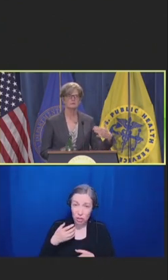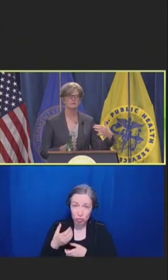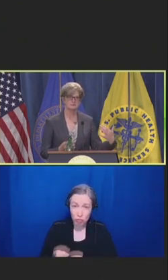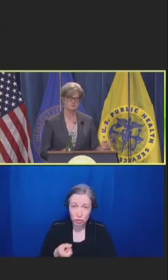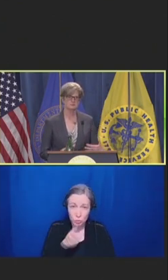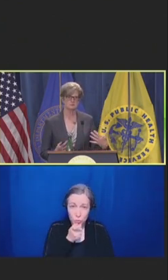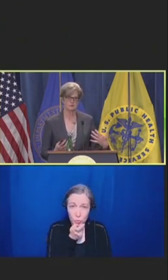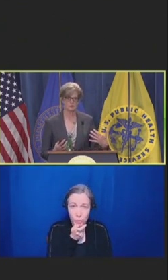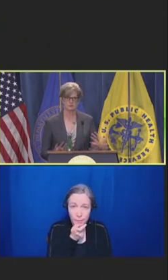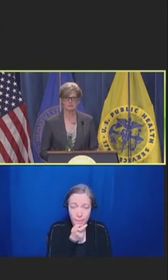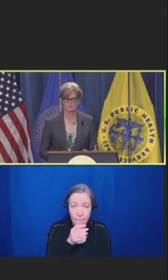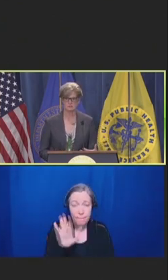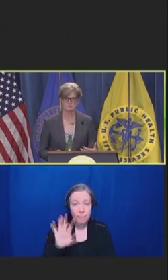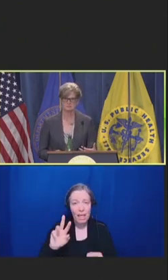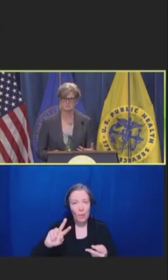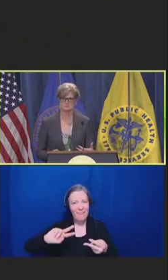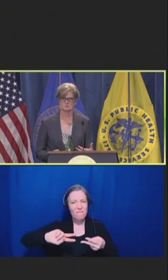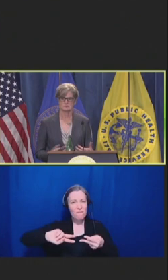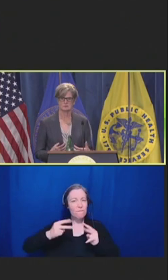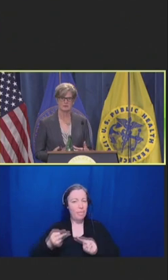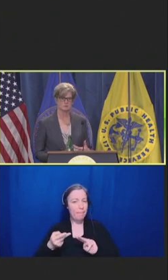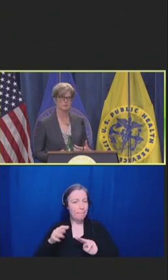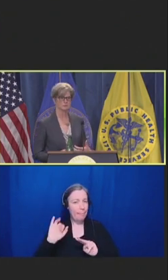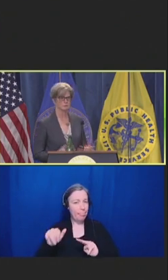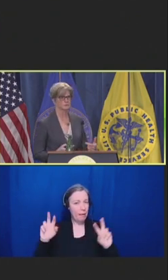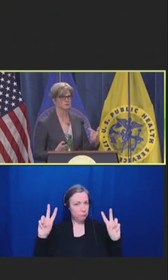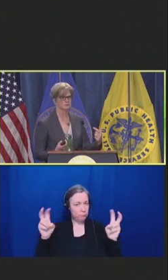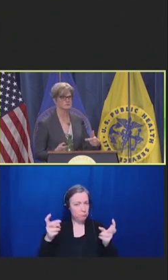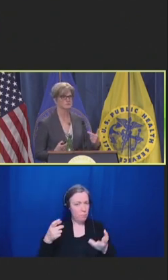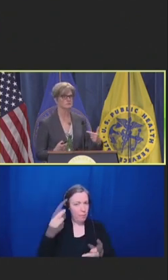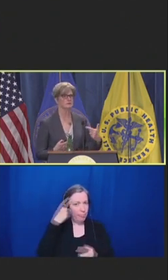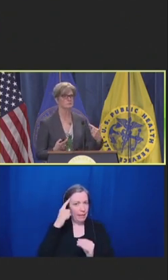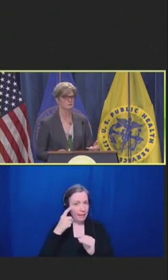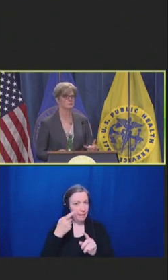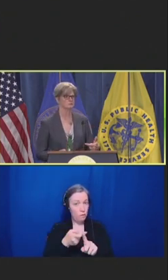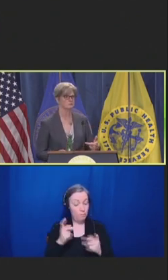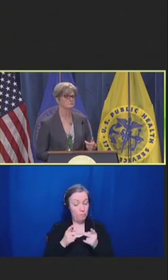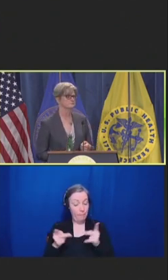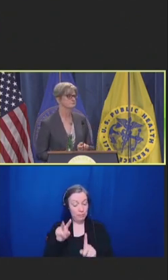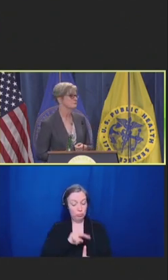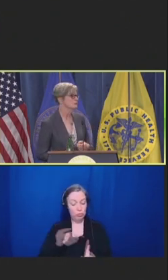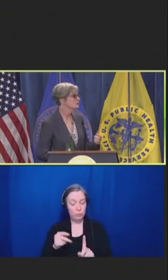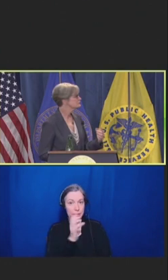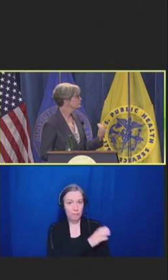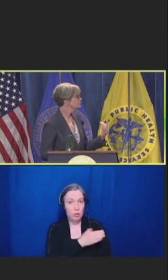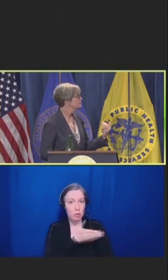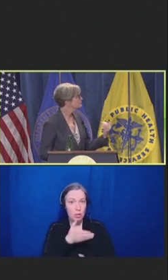position of our clinicians as we go forward, especially coming out of COVID.